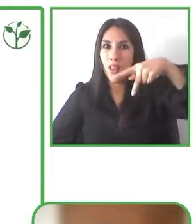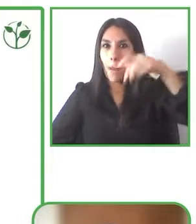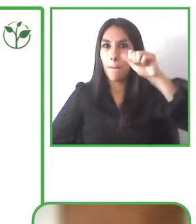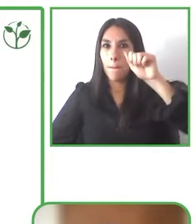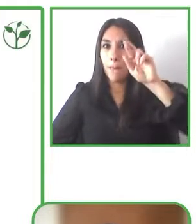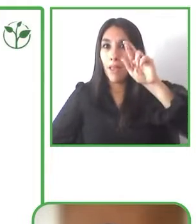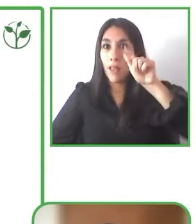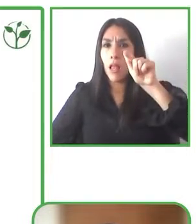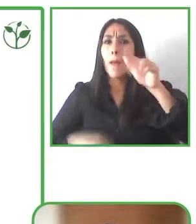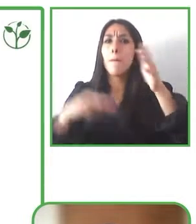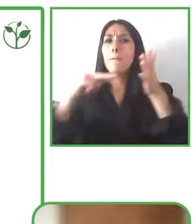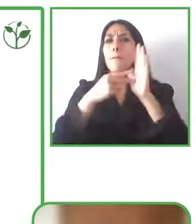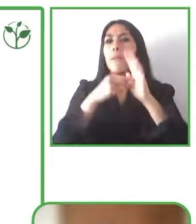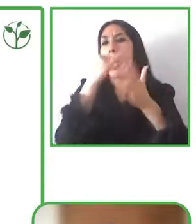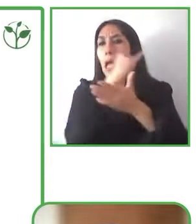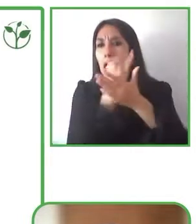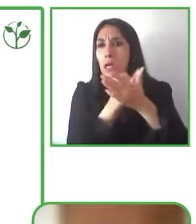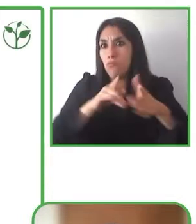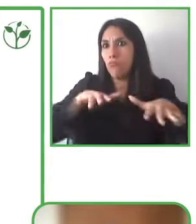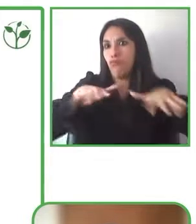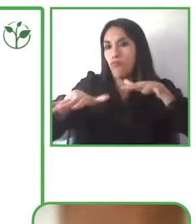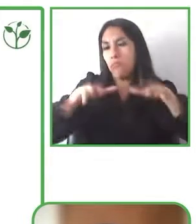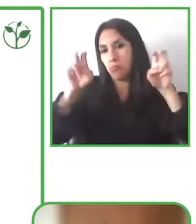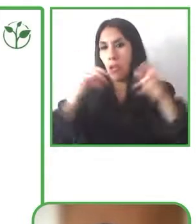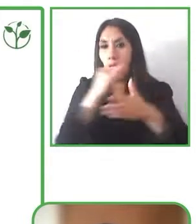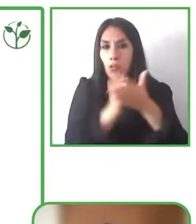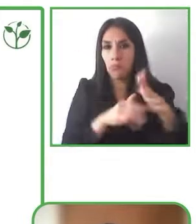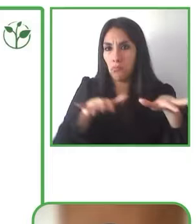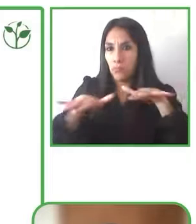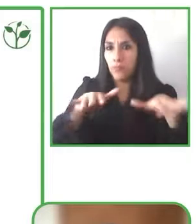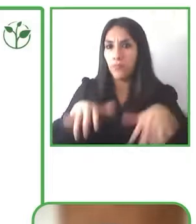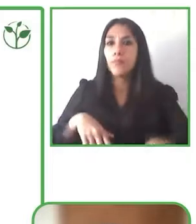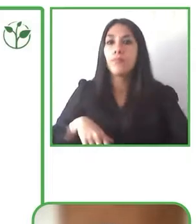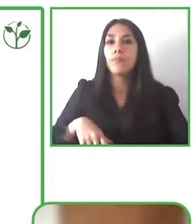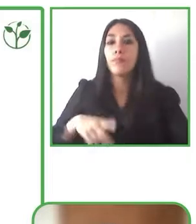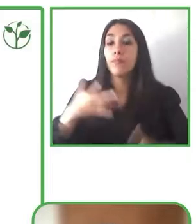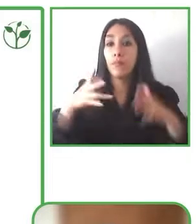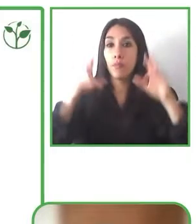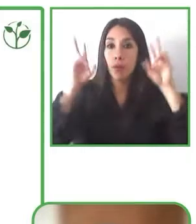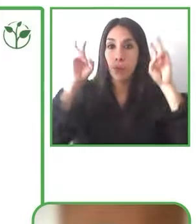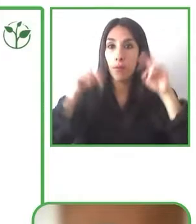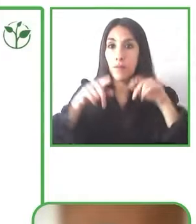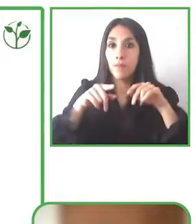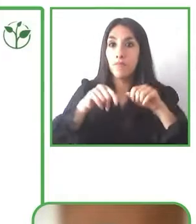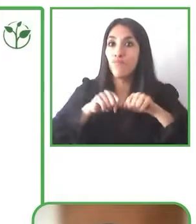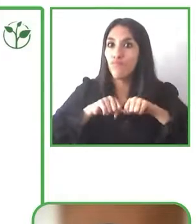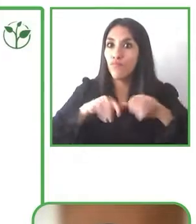strategic objectives we see the relevance that opening and widening the access